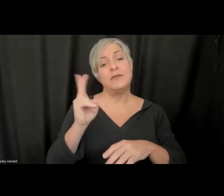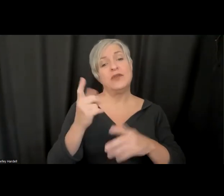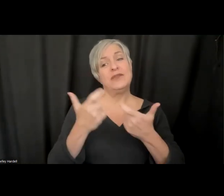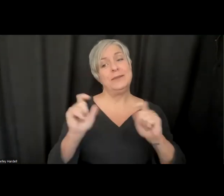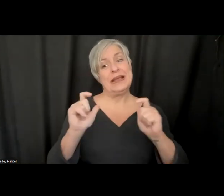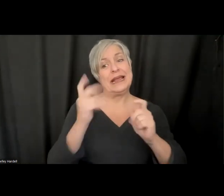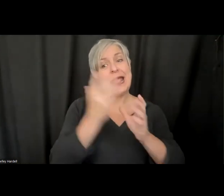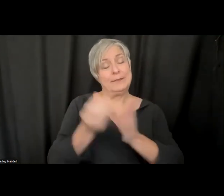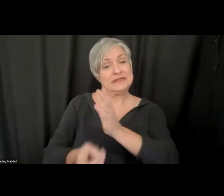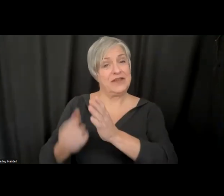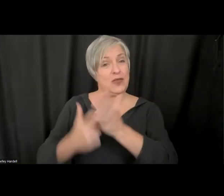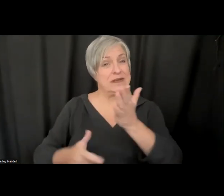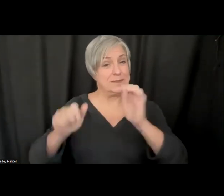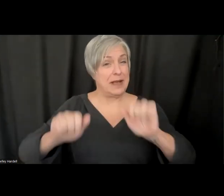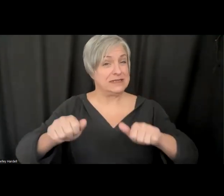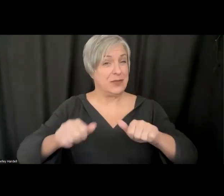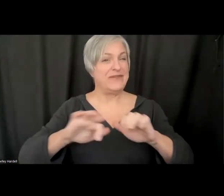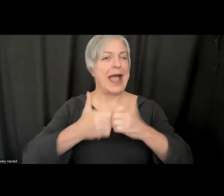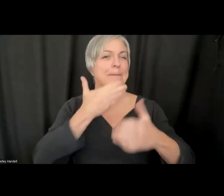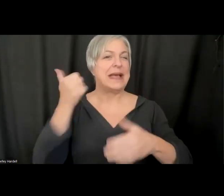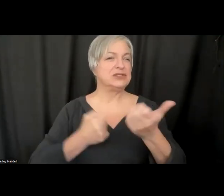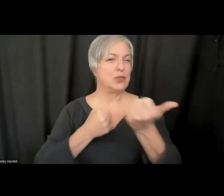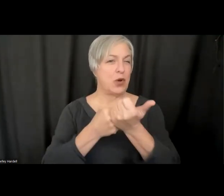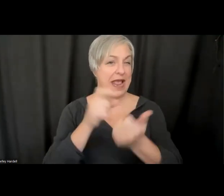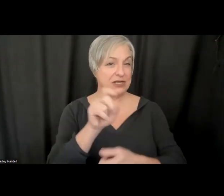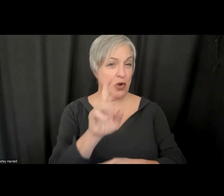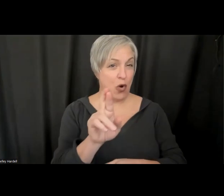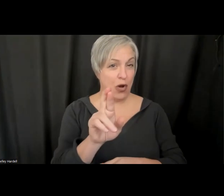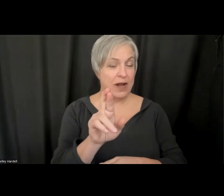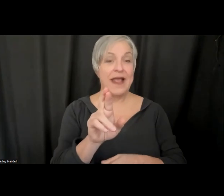to do to support XR. The biggest gap is this positioning data.